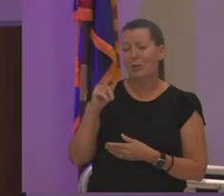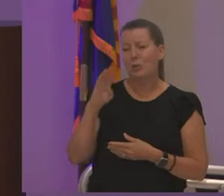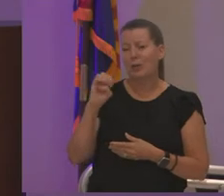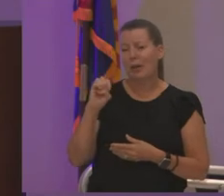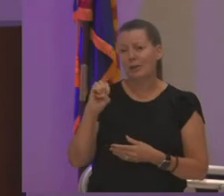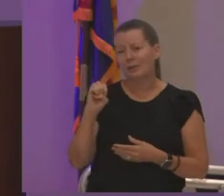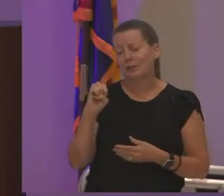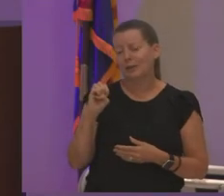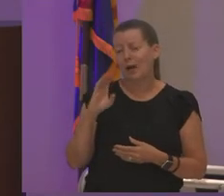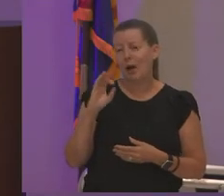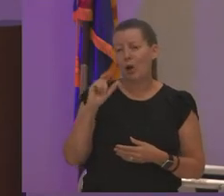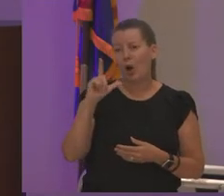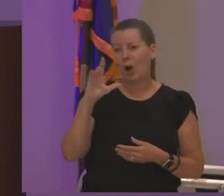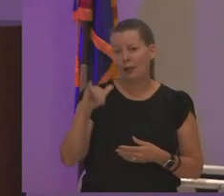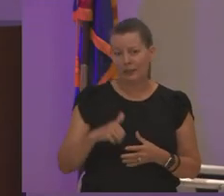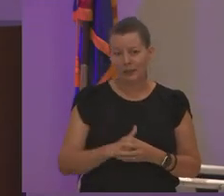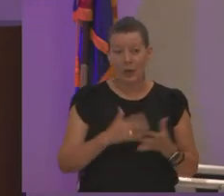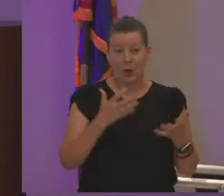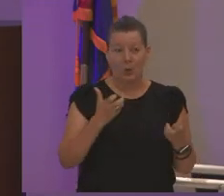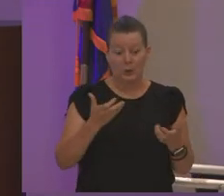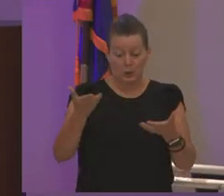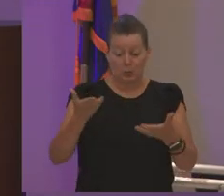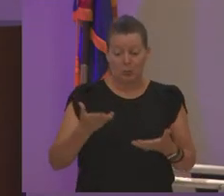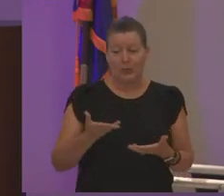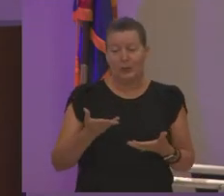i wanted to bring her here not only to just show you